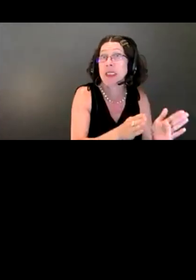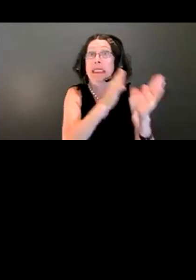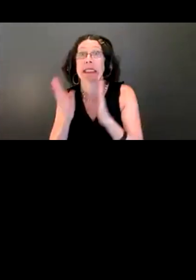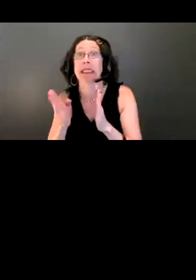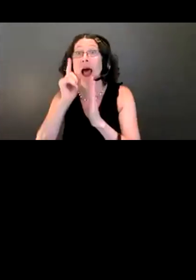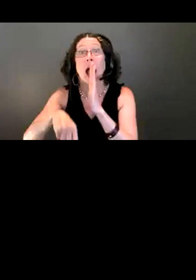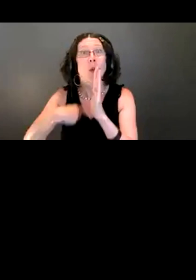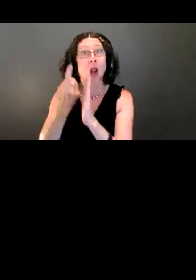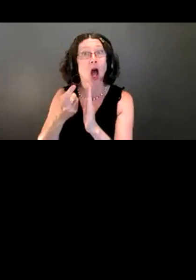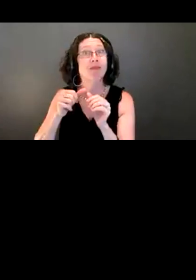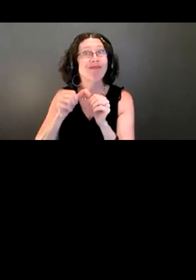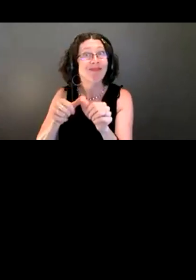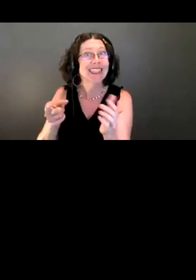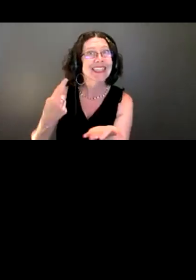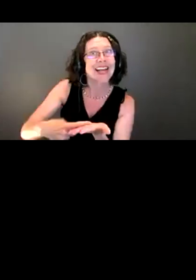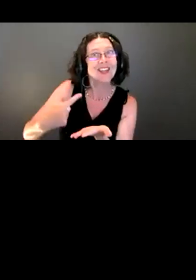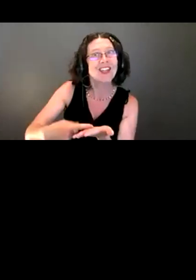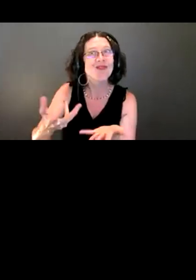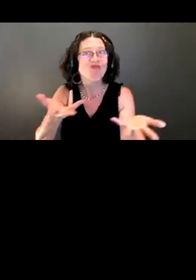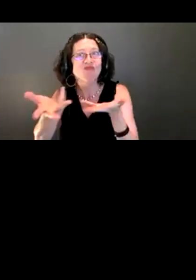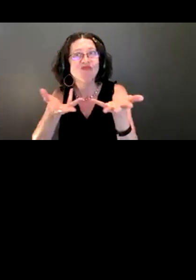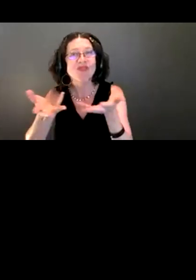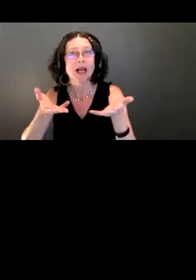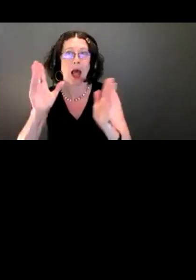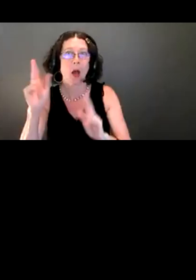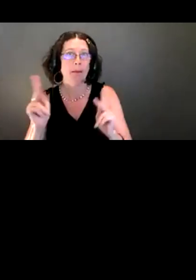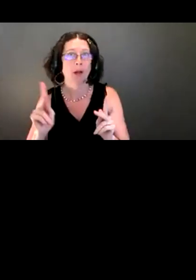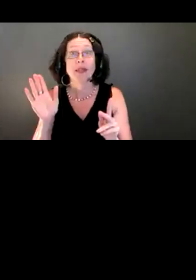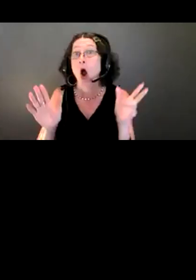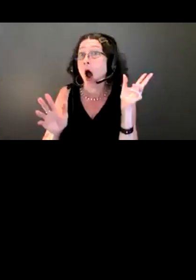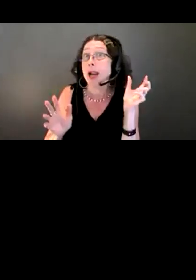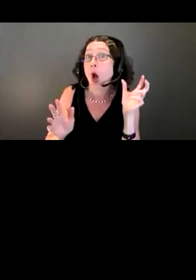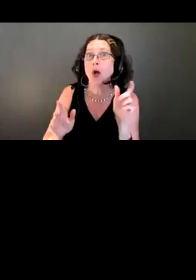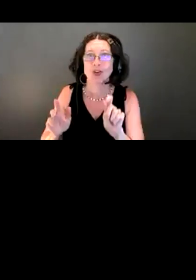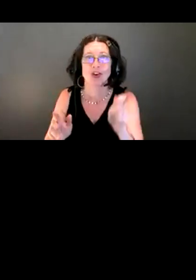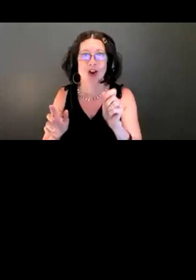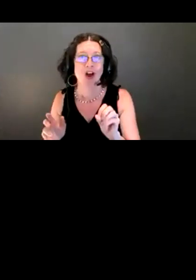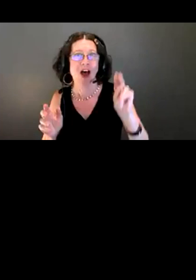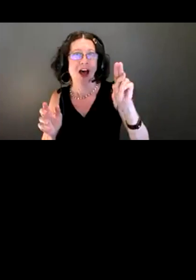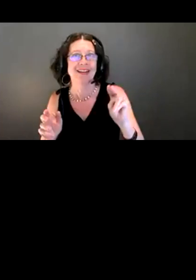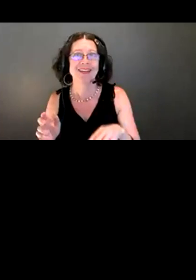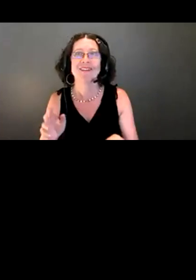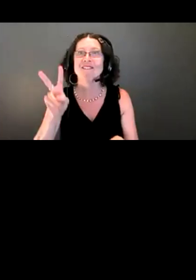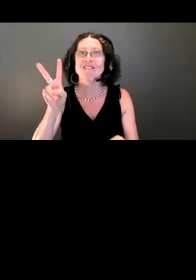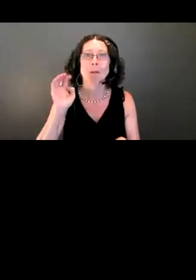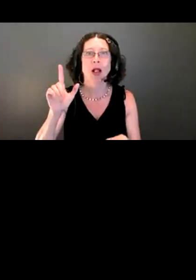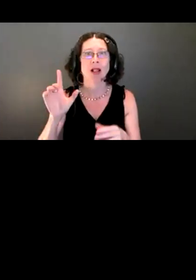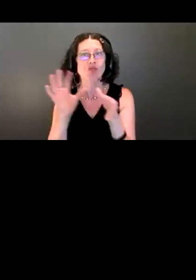can -- where we will allow people to turn their audio on to submit verbal feedback.